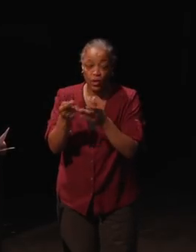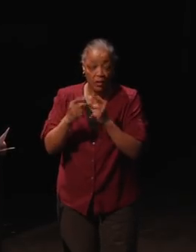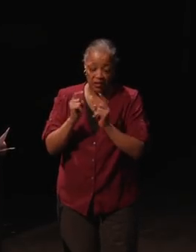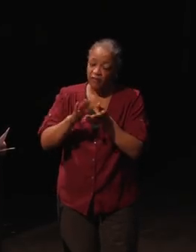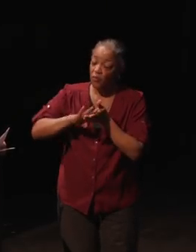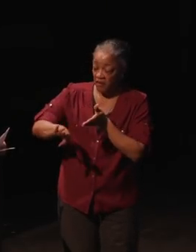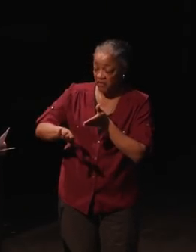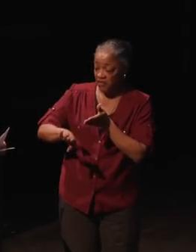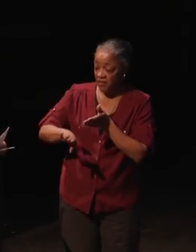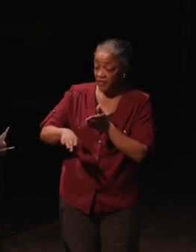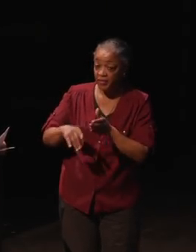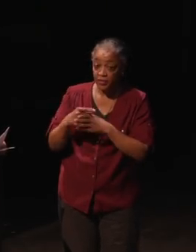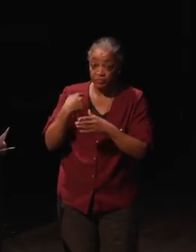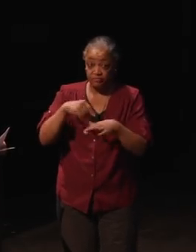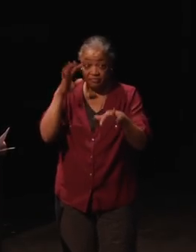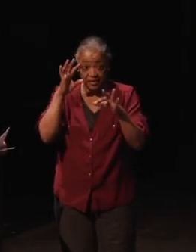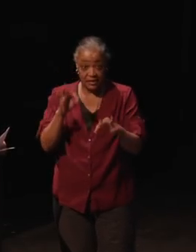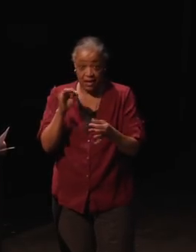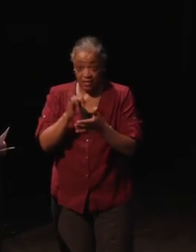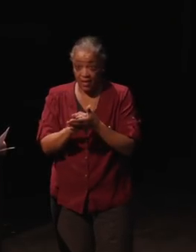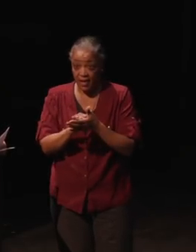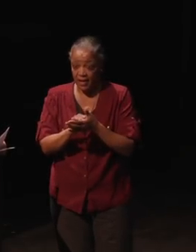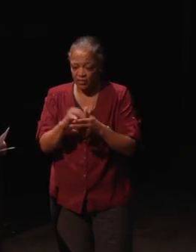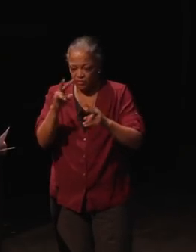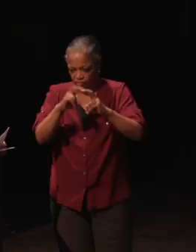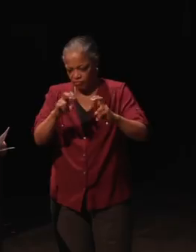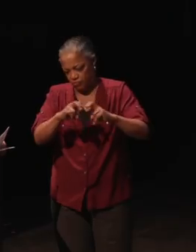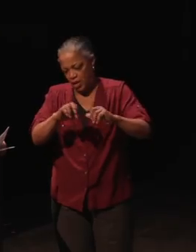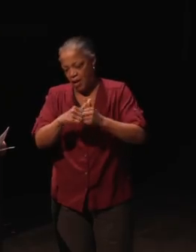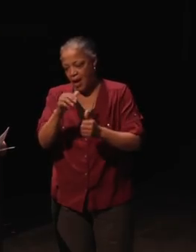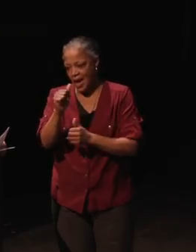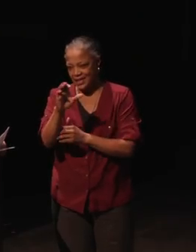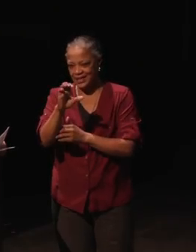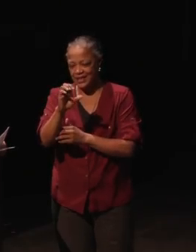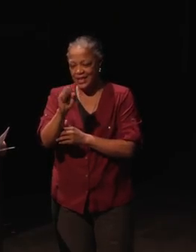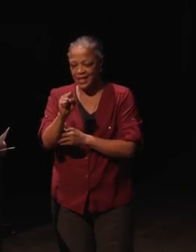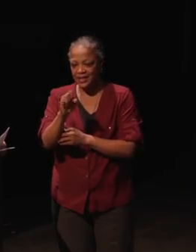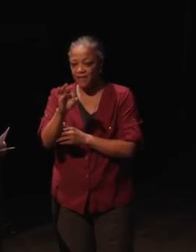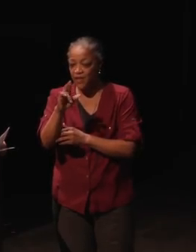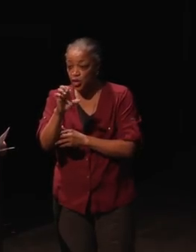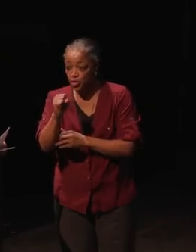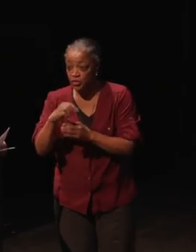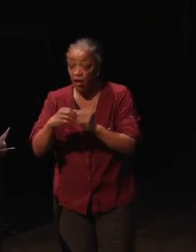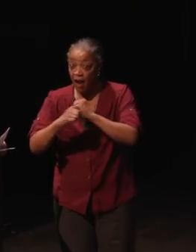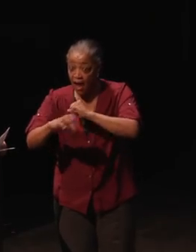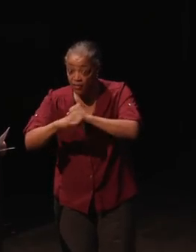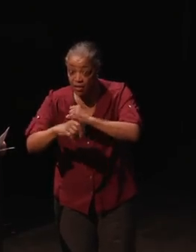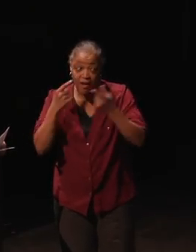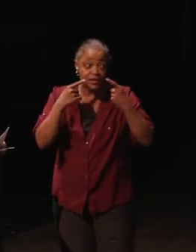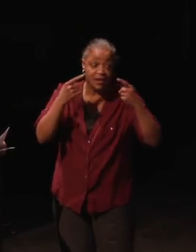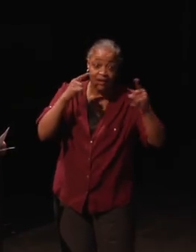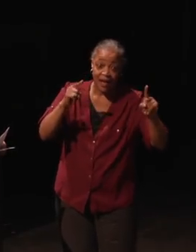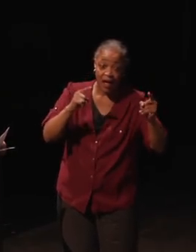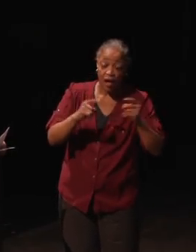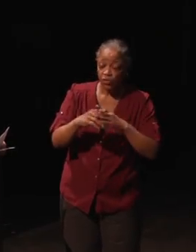In deciding that, we looked at how ACS features our firm, and are advertised, and announced, and marketed,